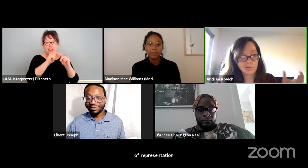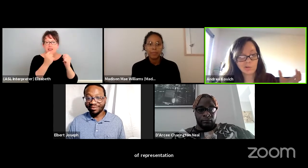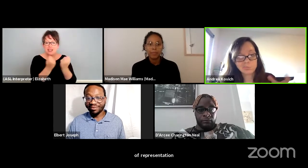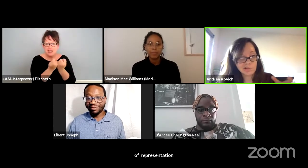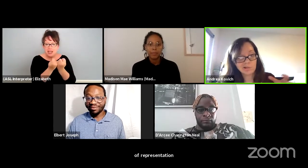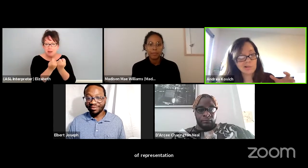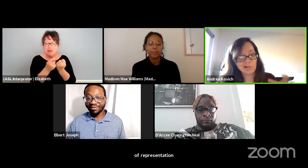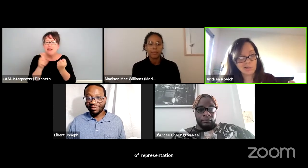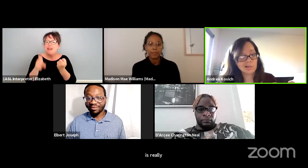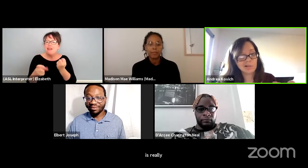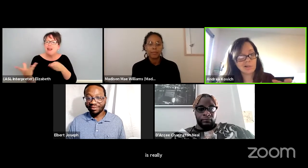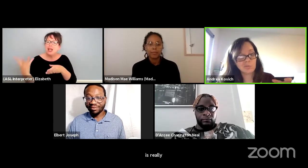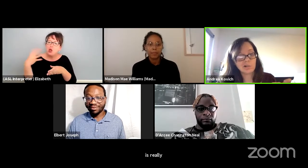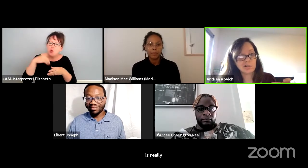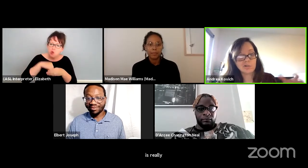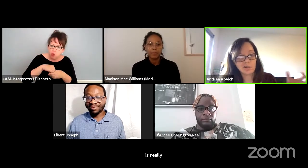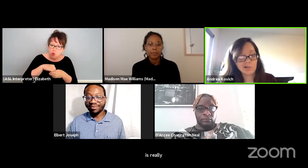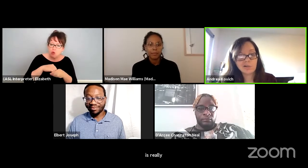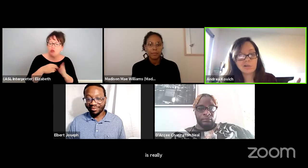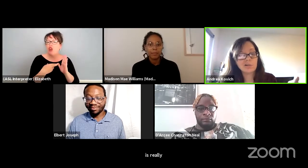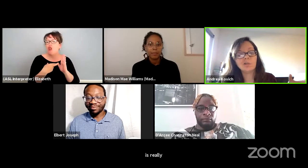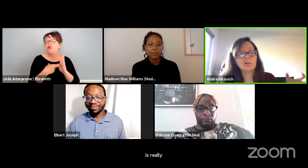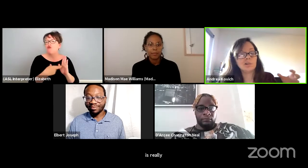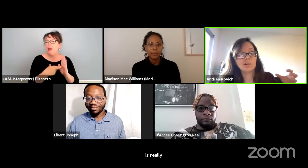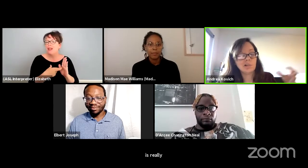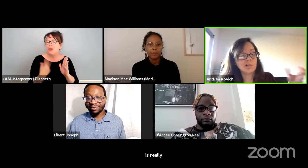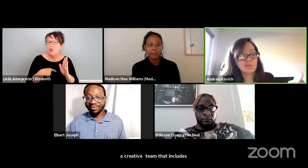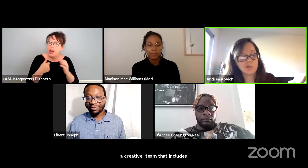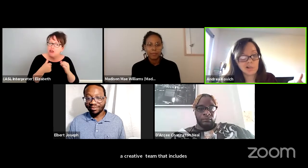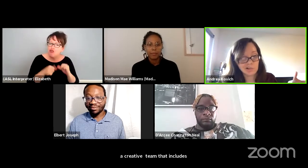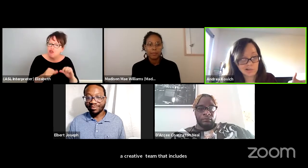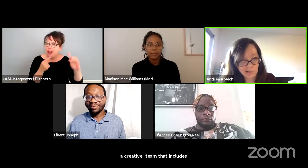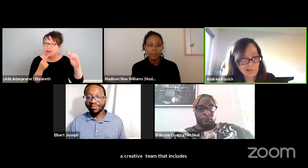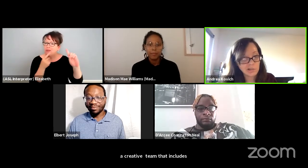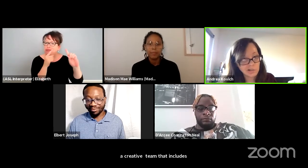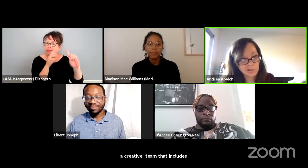the representation that we're trying to achieve on stage.